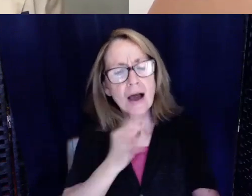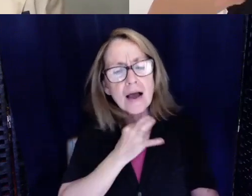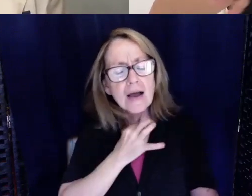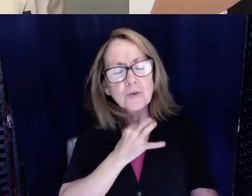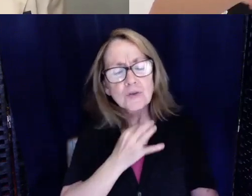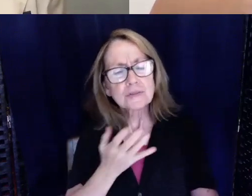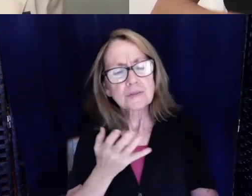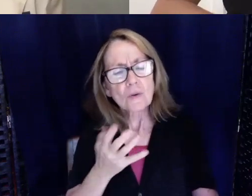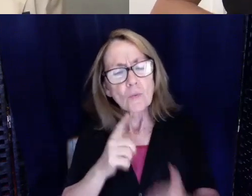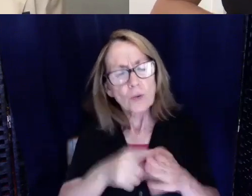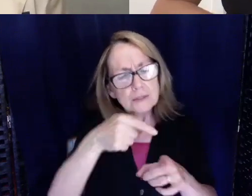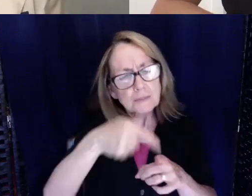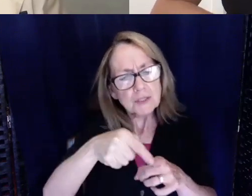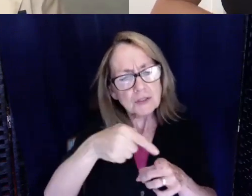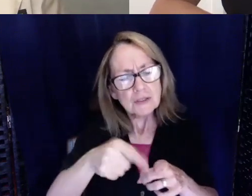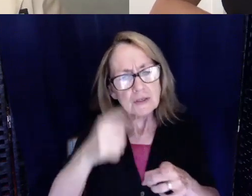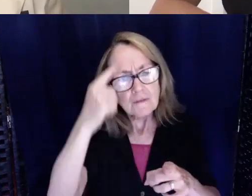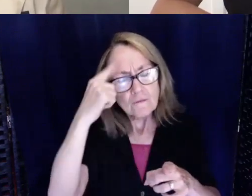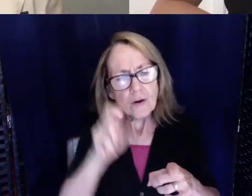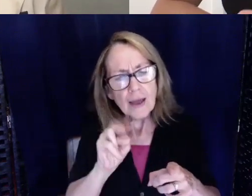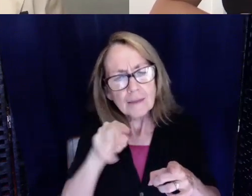specialty for a nurse practitioner?